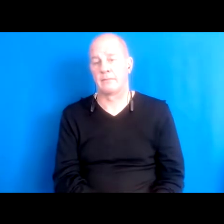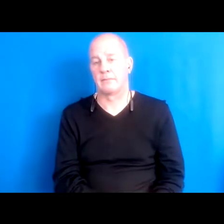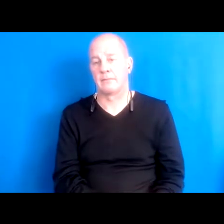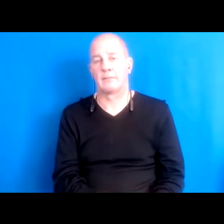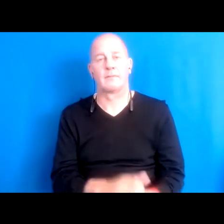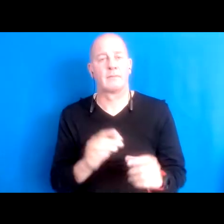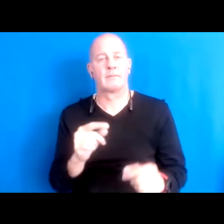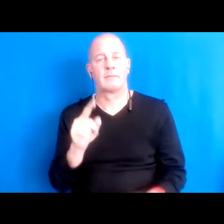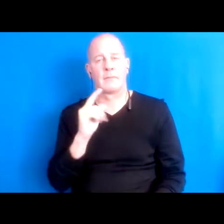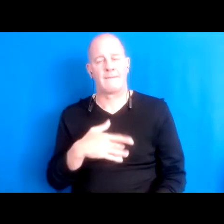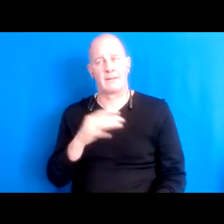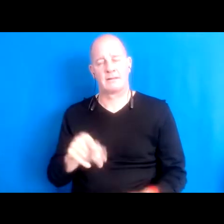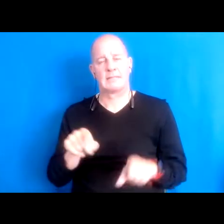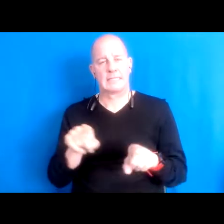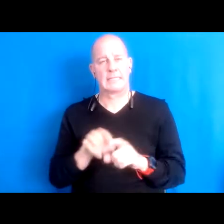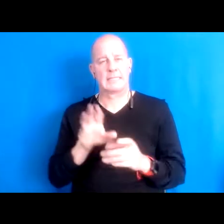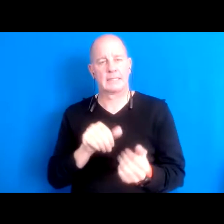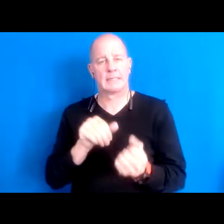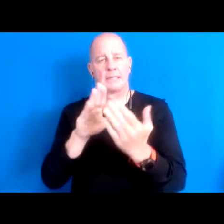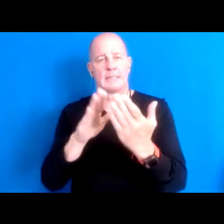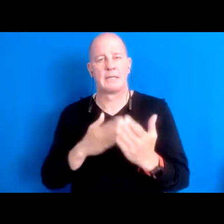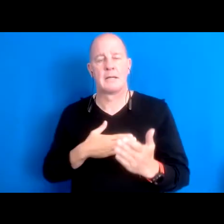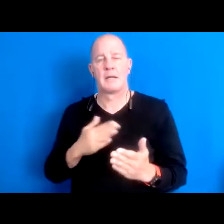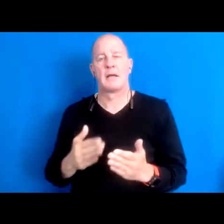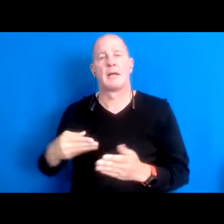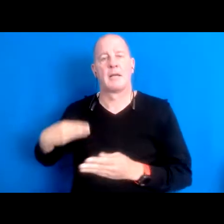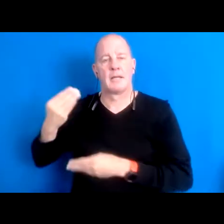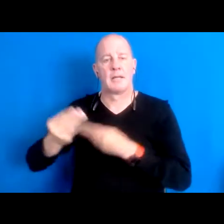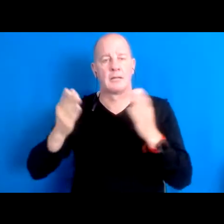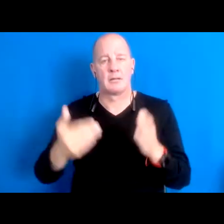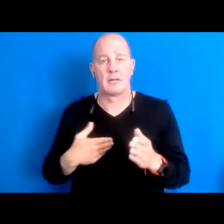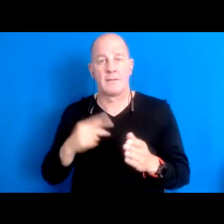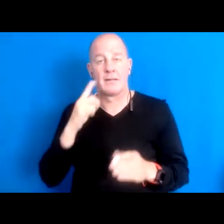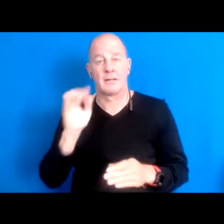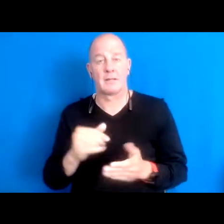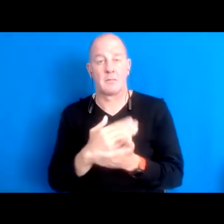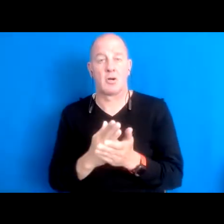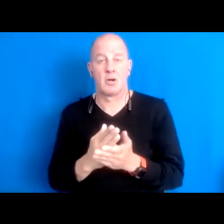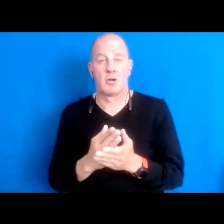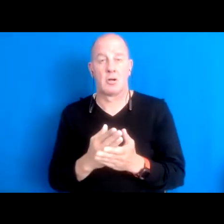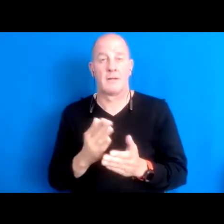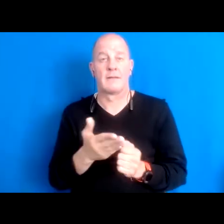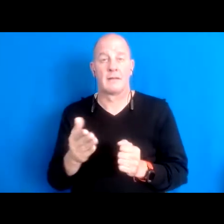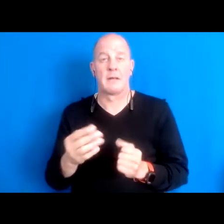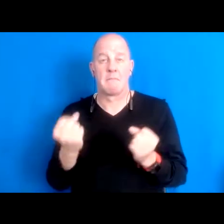but what was stolen from I think a lot of a lot of black folks living in the United States.